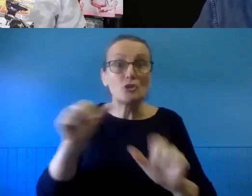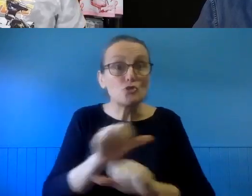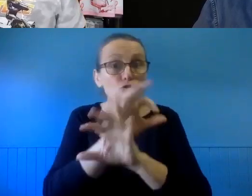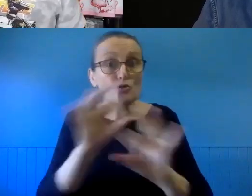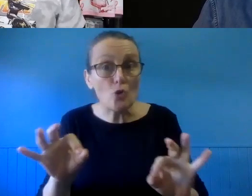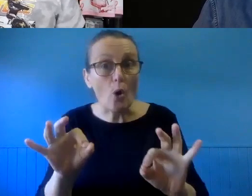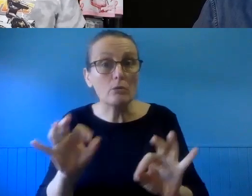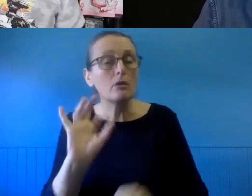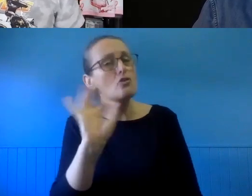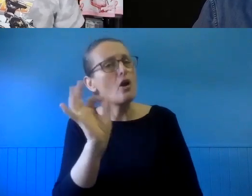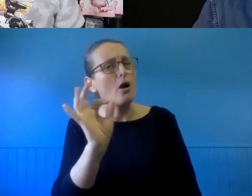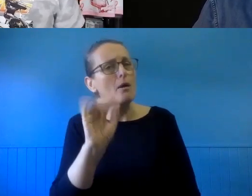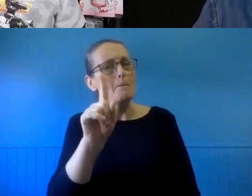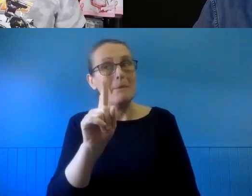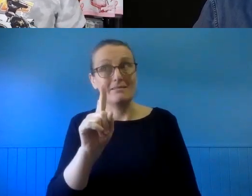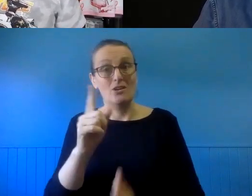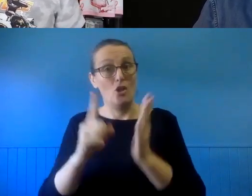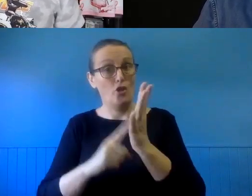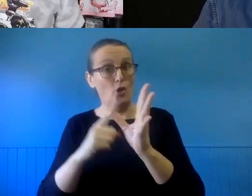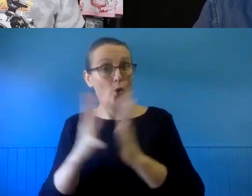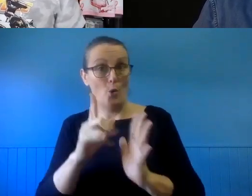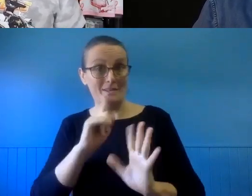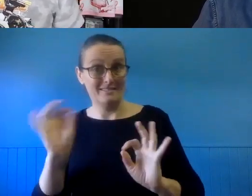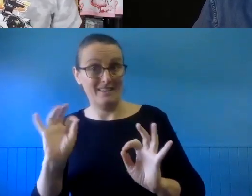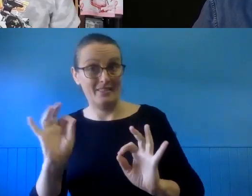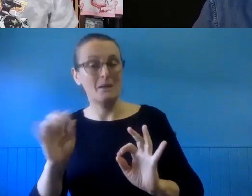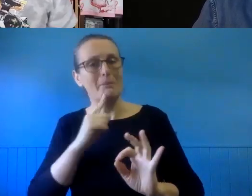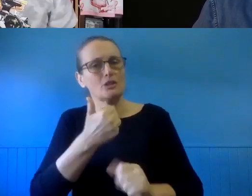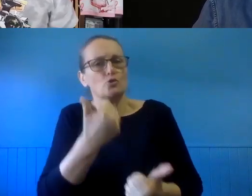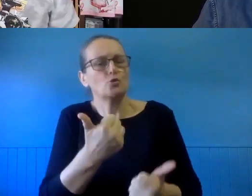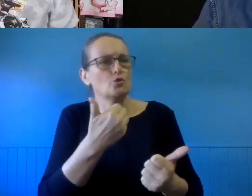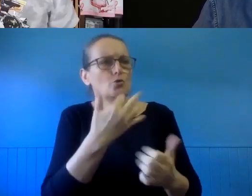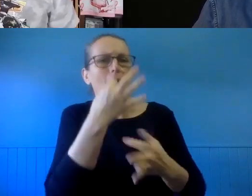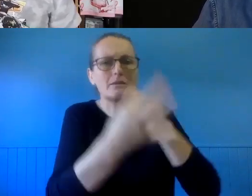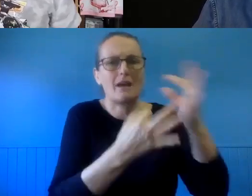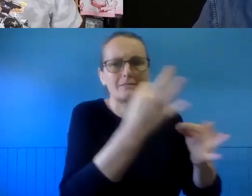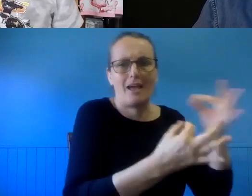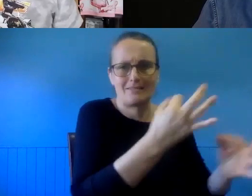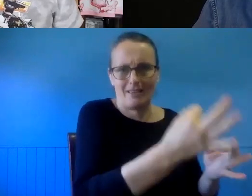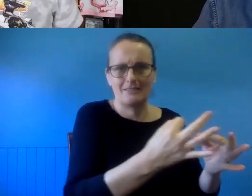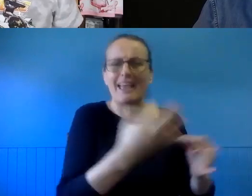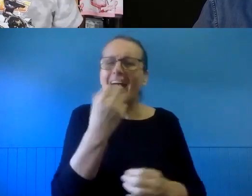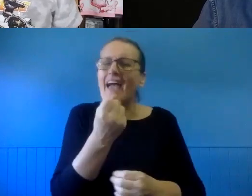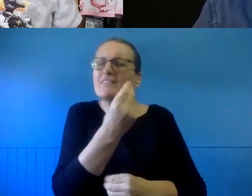But, rather it isn't actually prescribed by law, except in some limited circumstances.